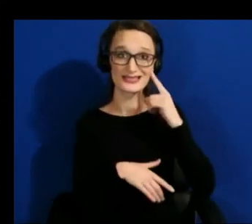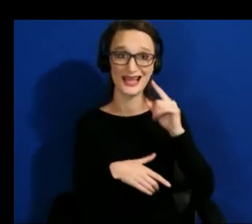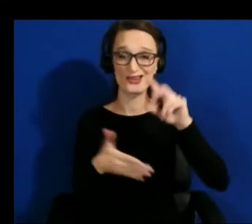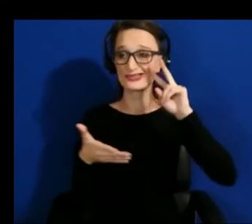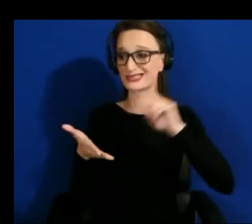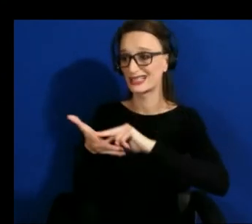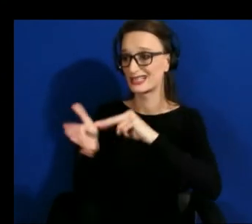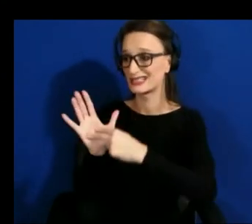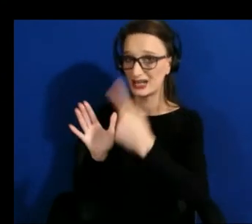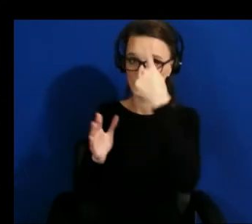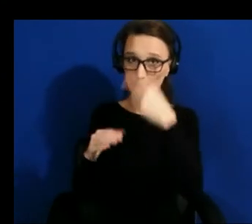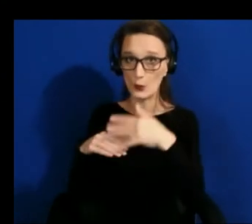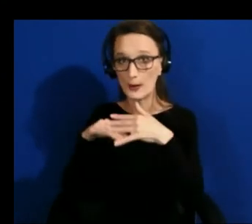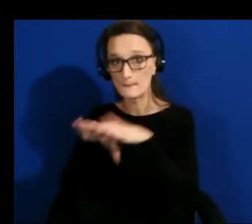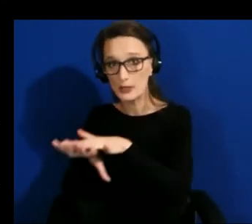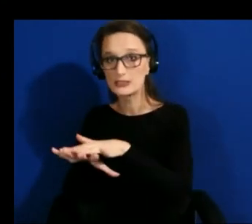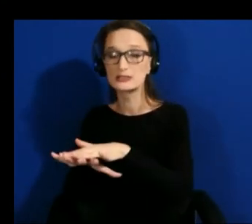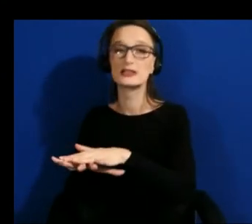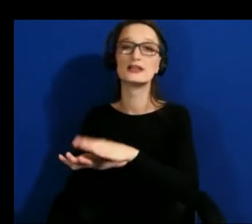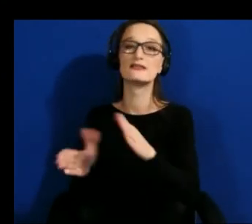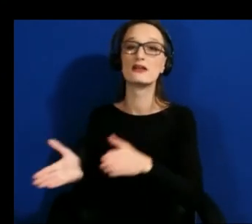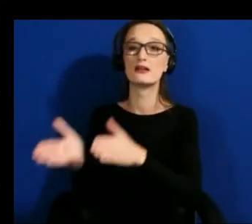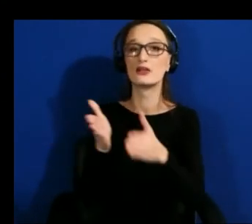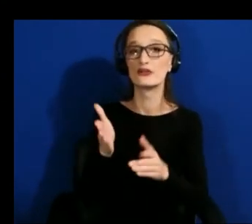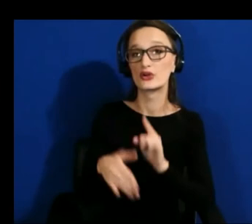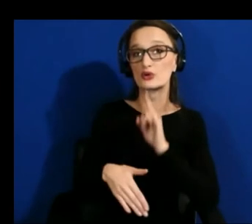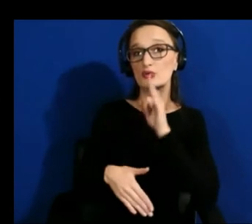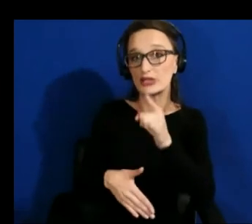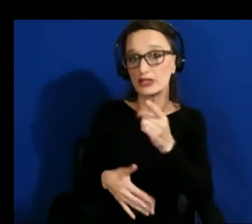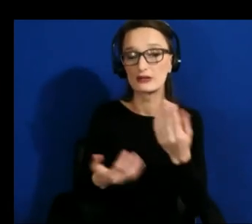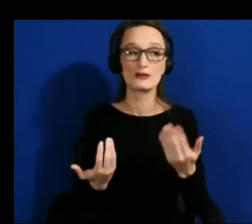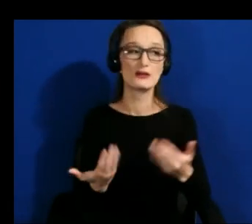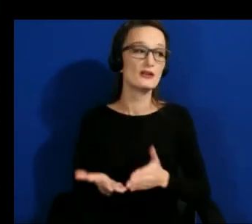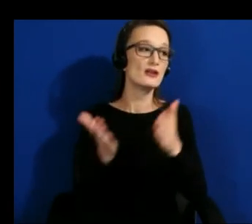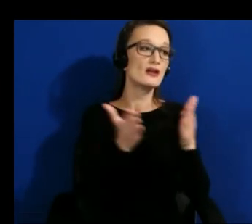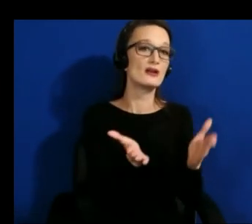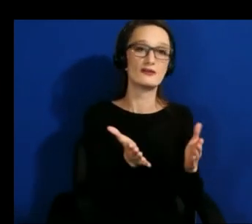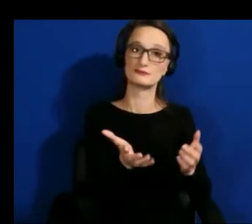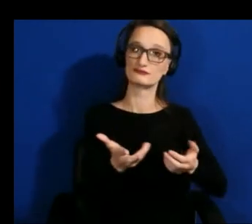are one in the same but for entertainment and so how do you blend all those sounds together